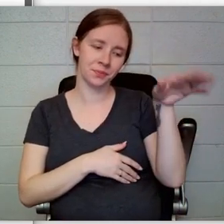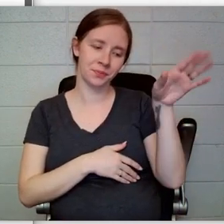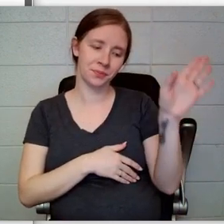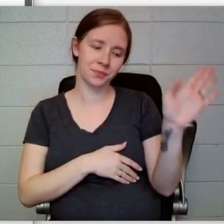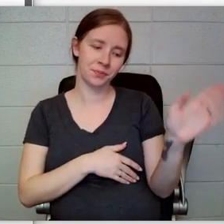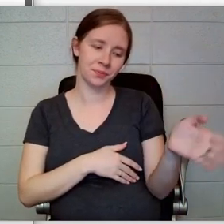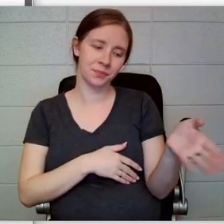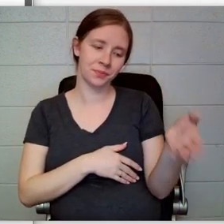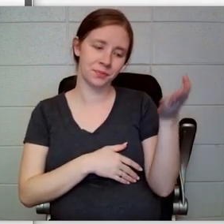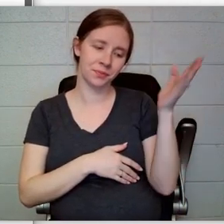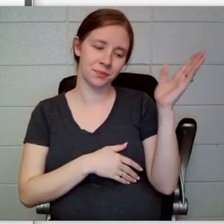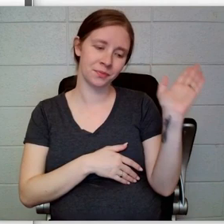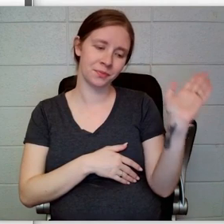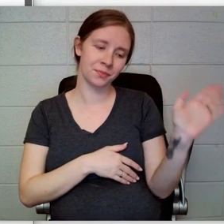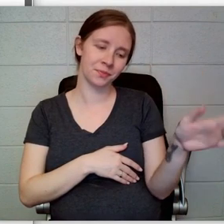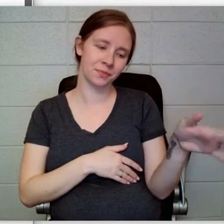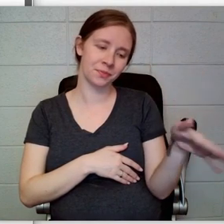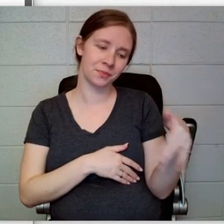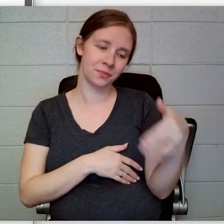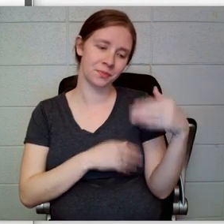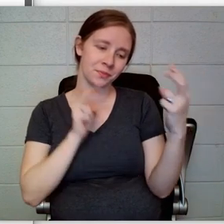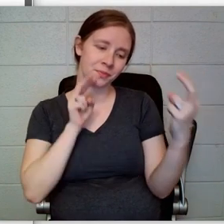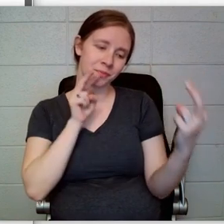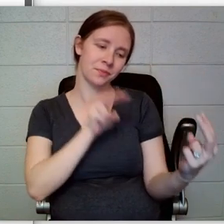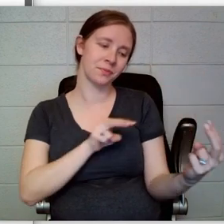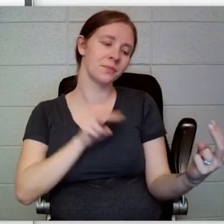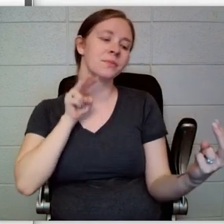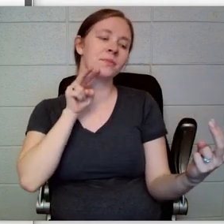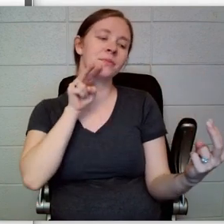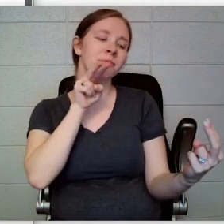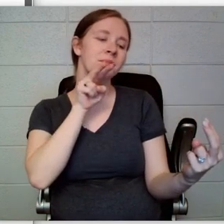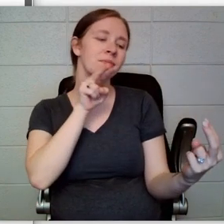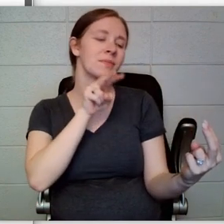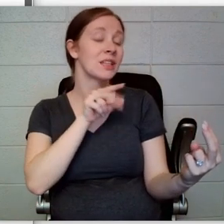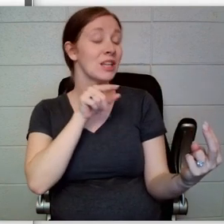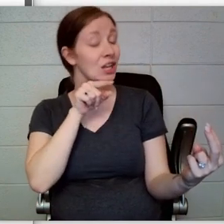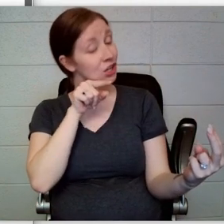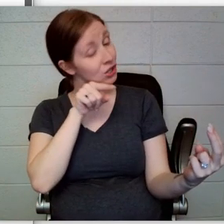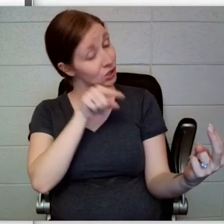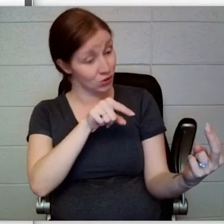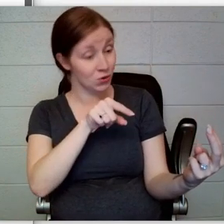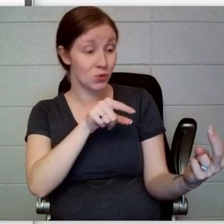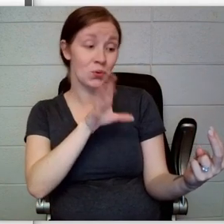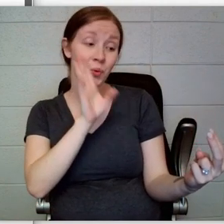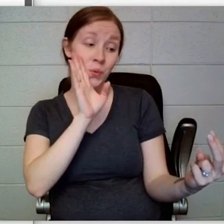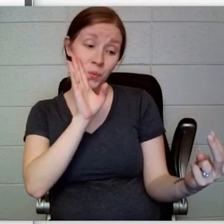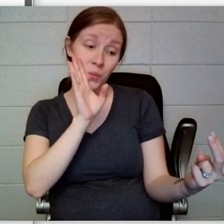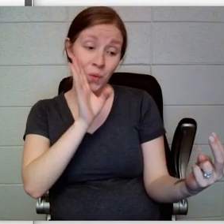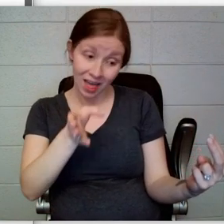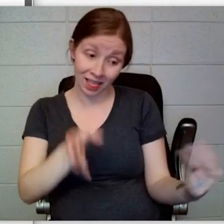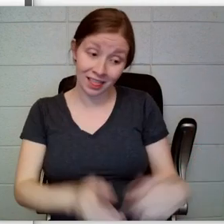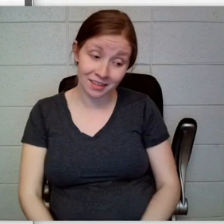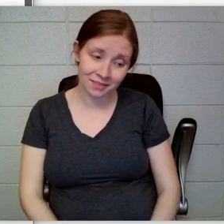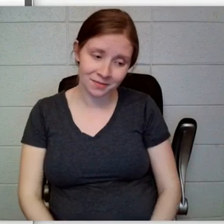looking deep into her eyes. “You will,” he said,